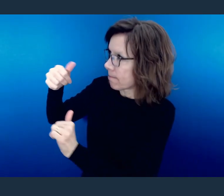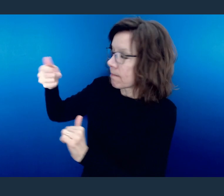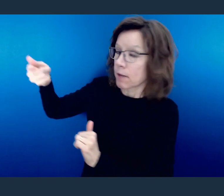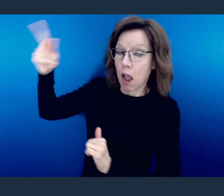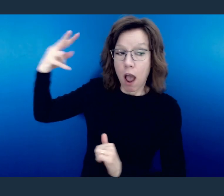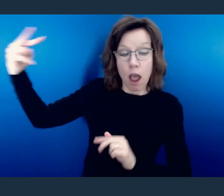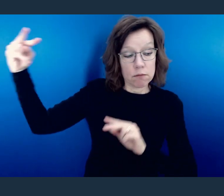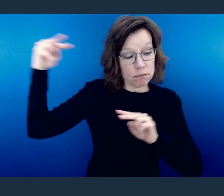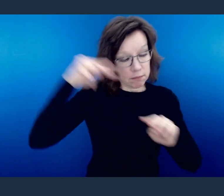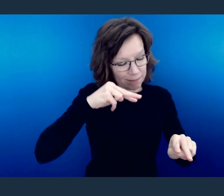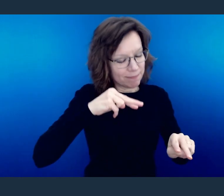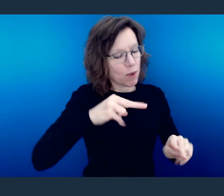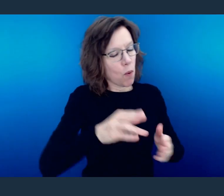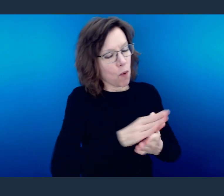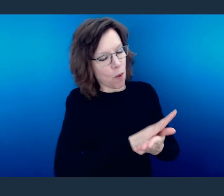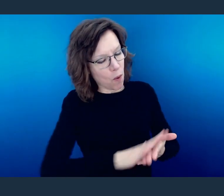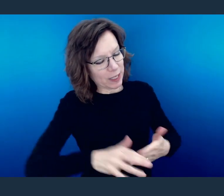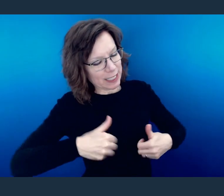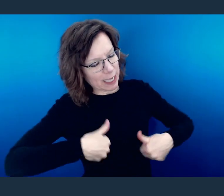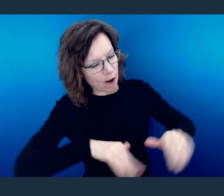is your spiritual worship.